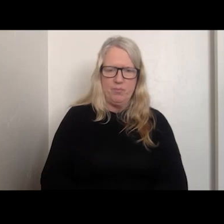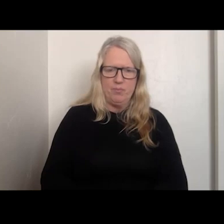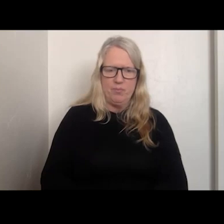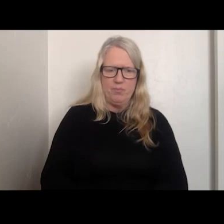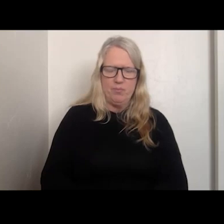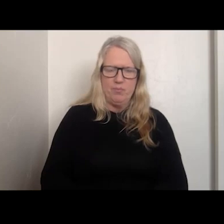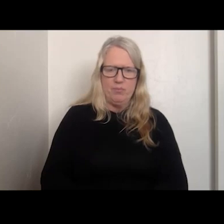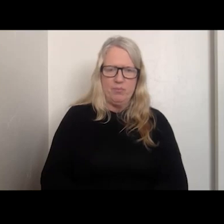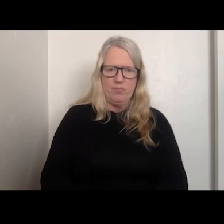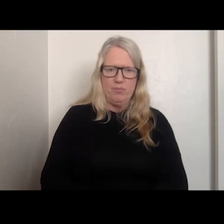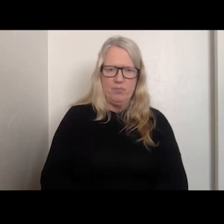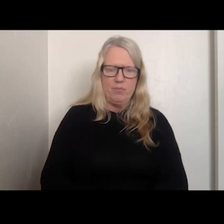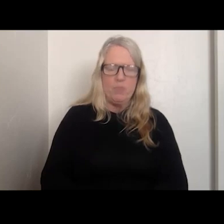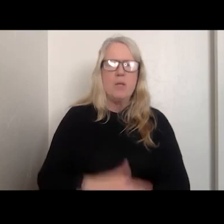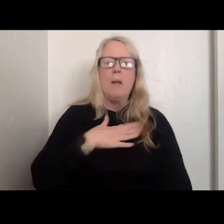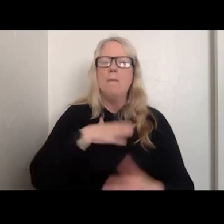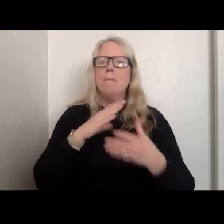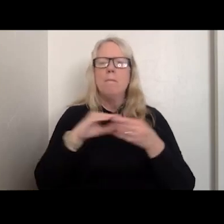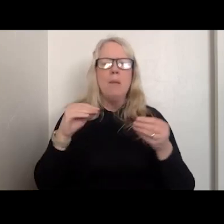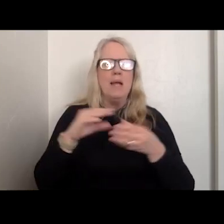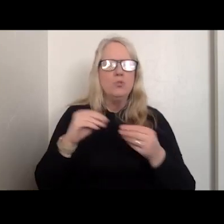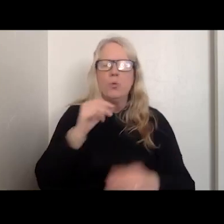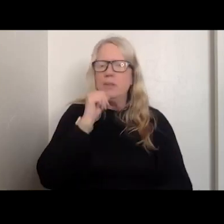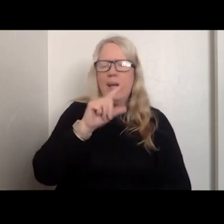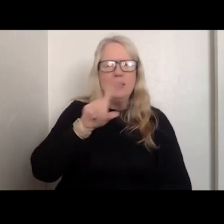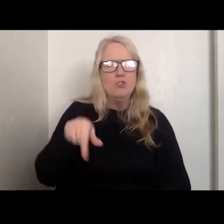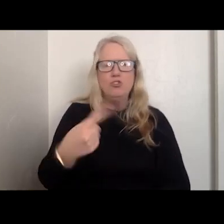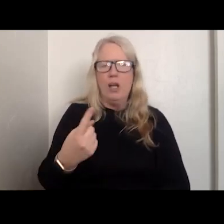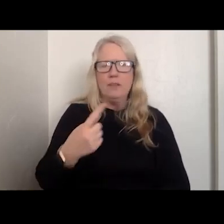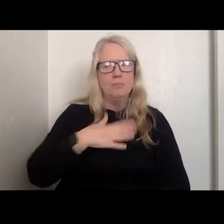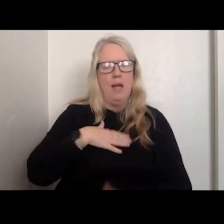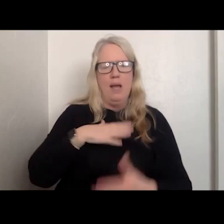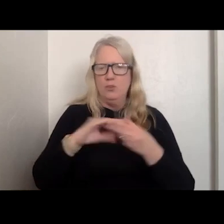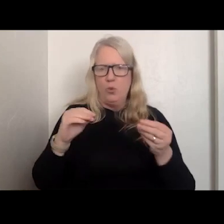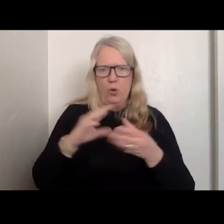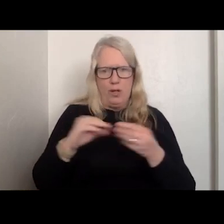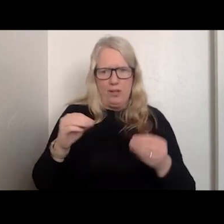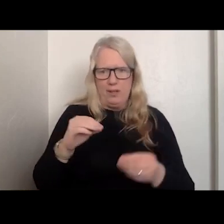: MY STORY IS NOT JUST MY STORY. MY STORY IS NOT MY STORY.